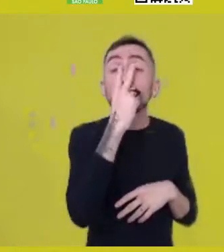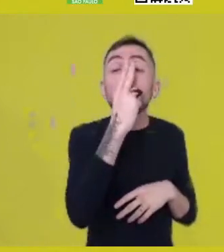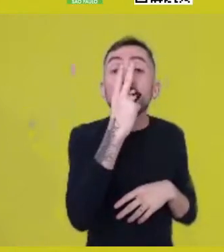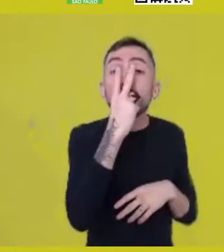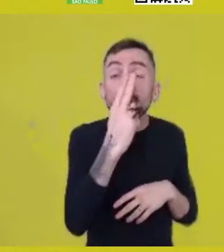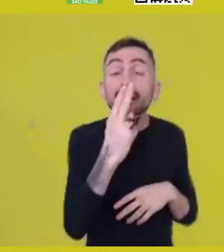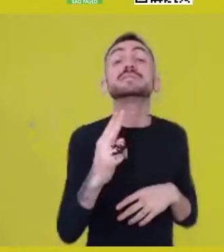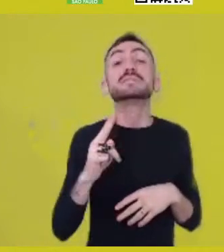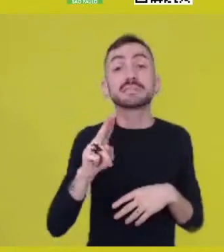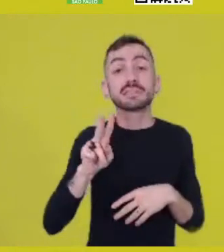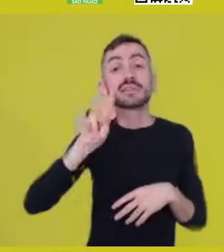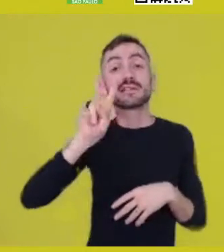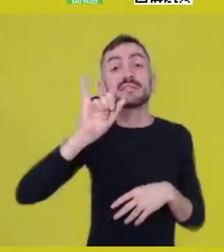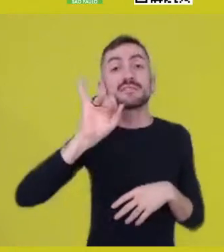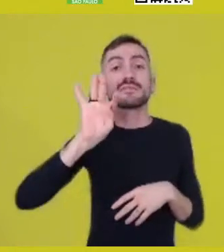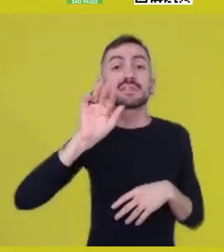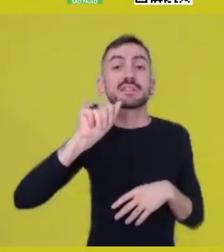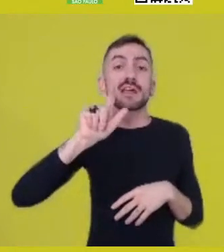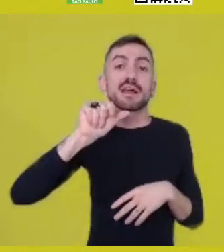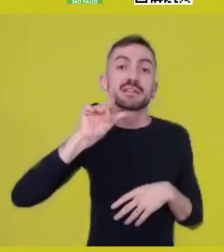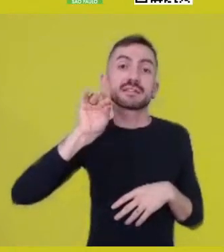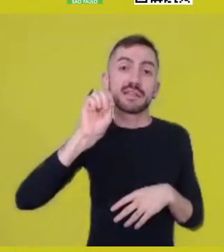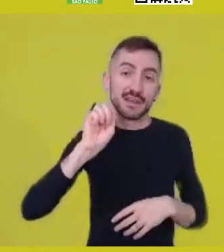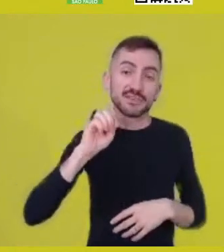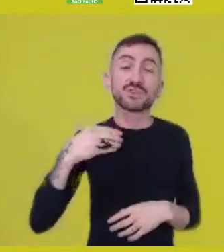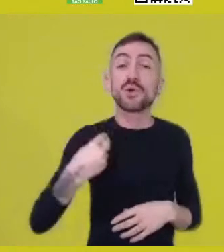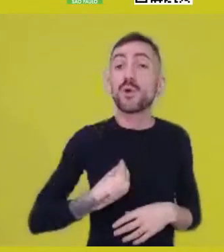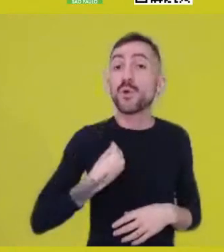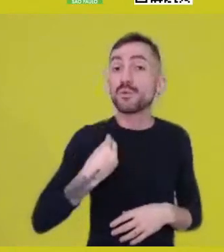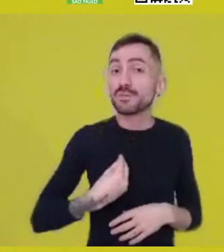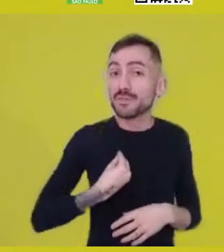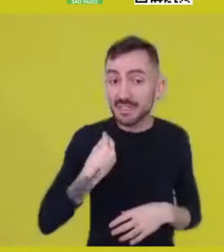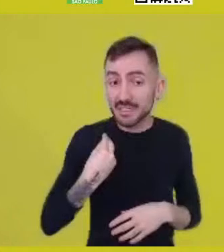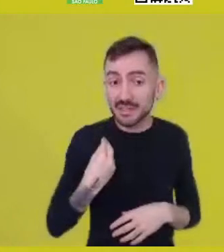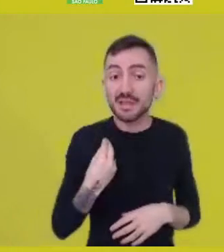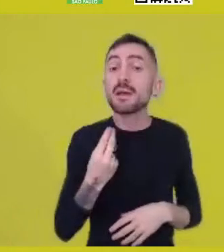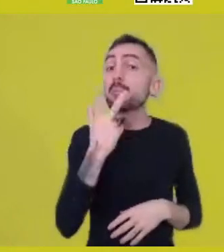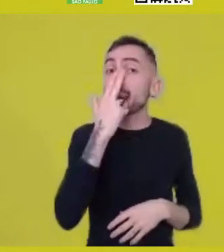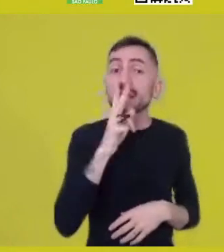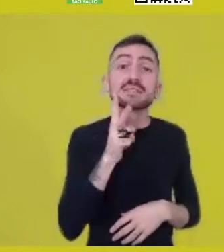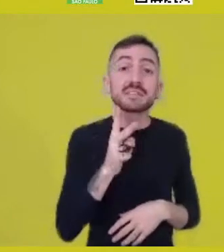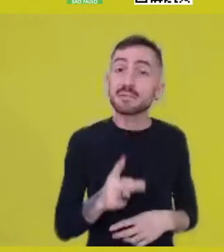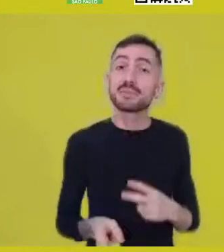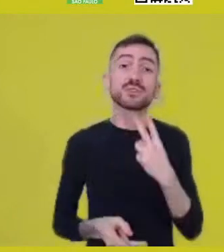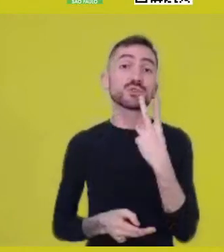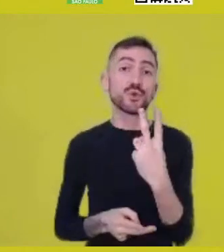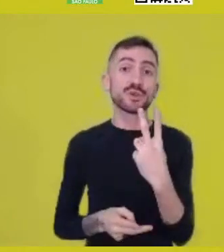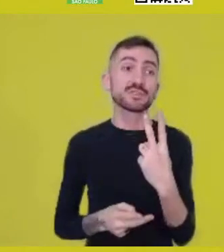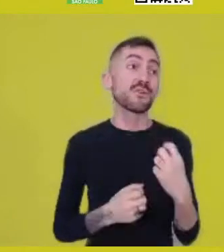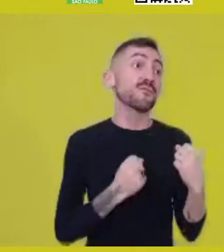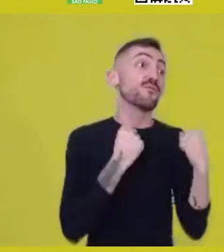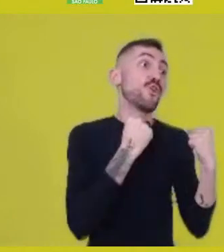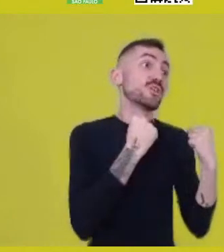is reduced to binary gauges of having more force or less force,